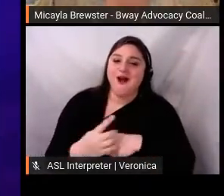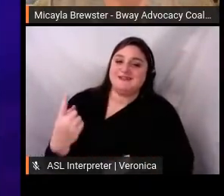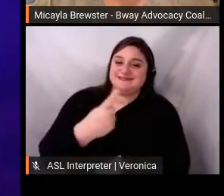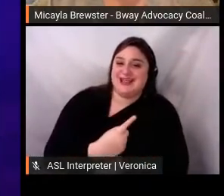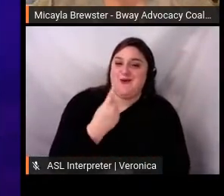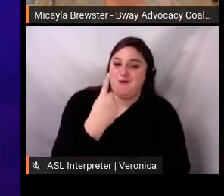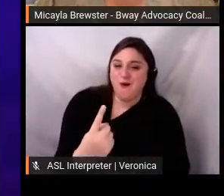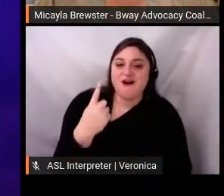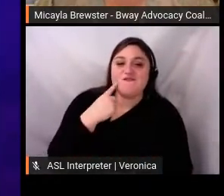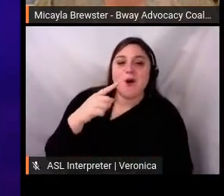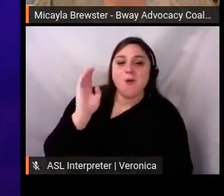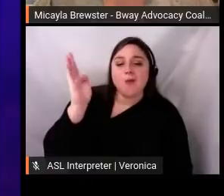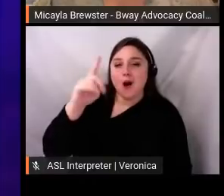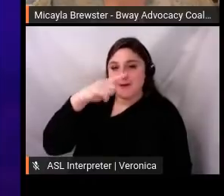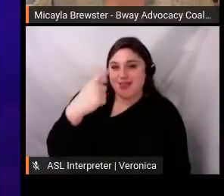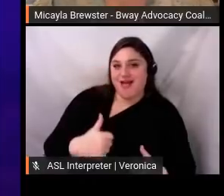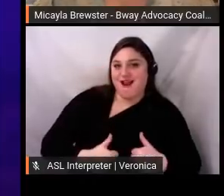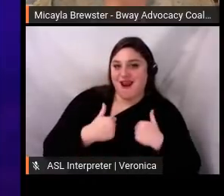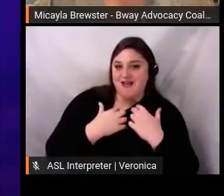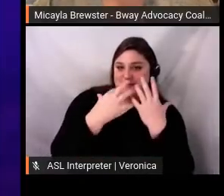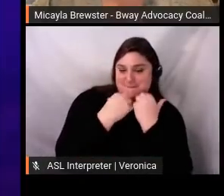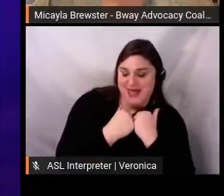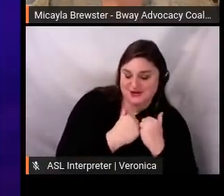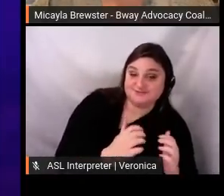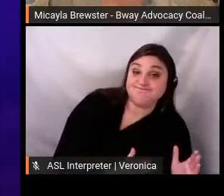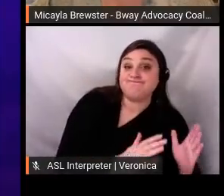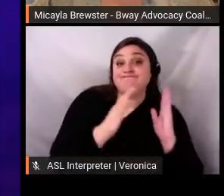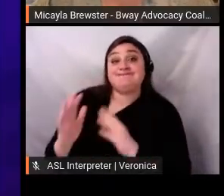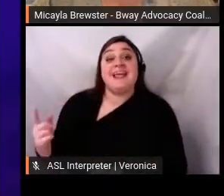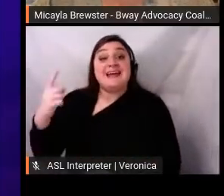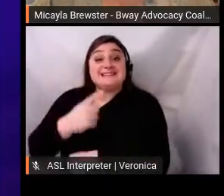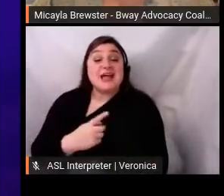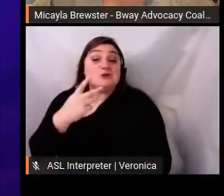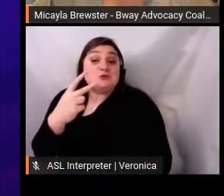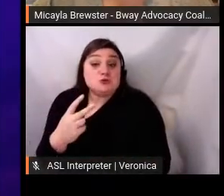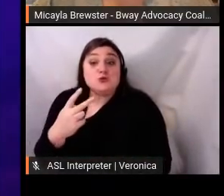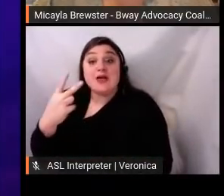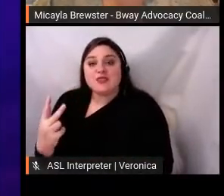and stay accountable on days 2 and 3 of Broadway for Black Lives Matter Again.